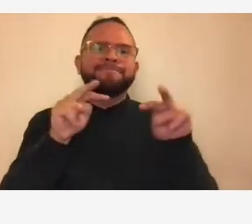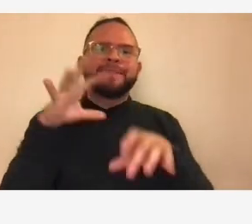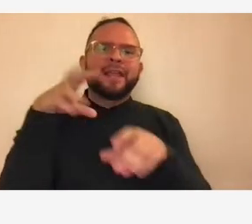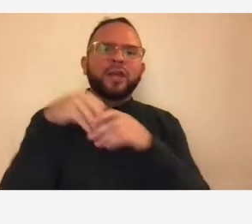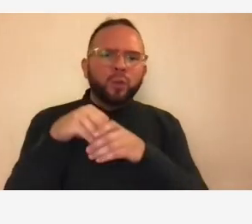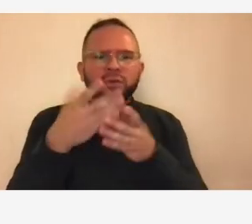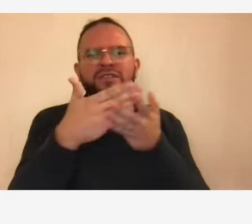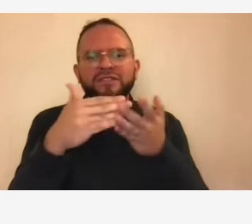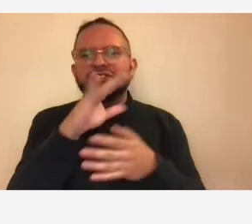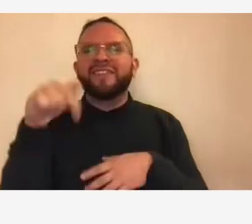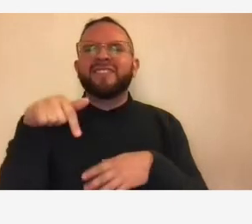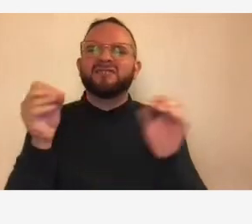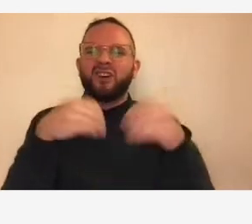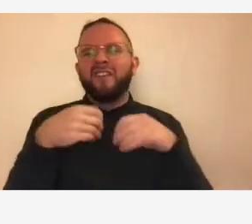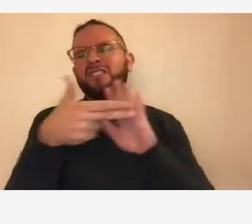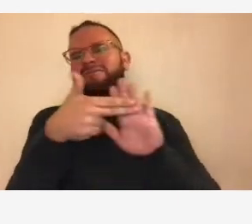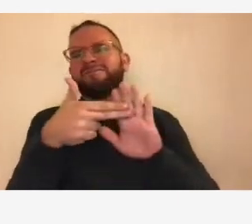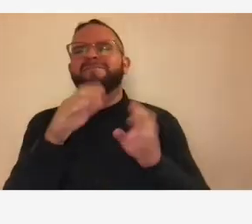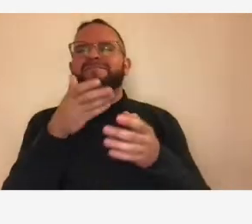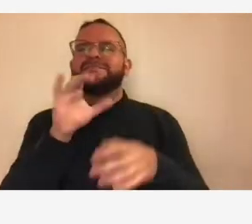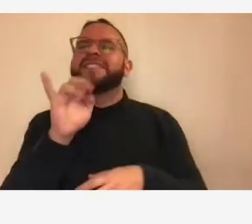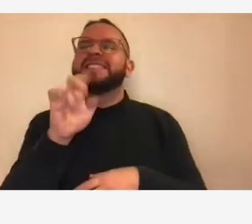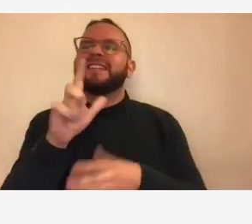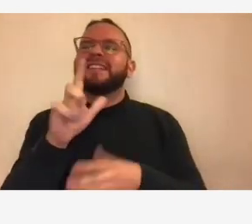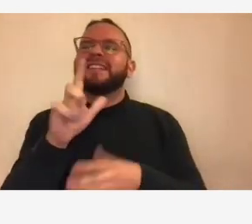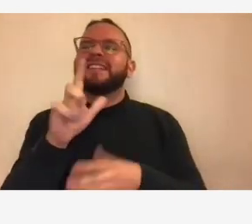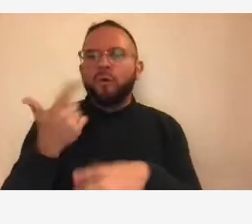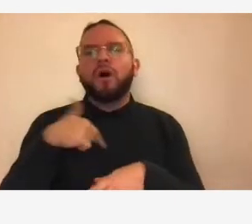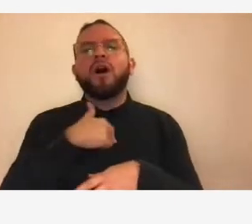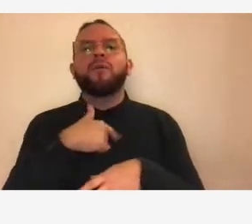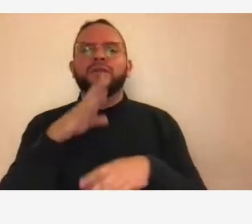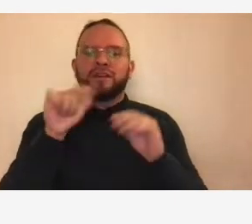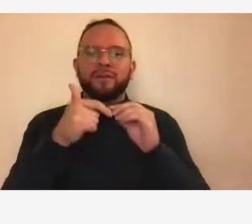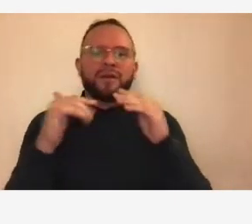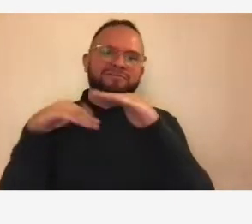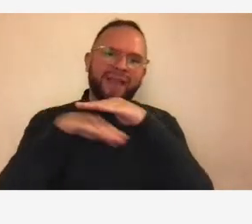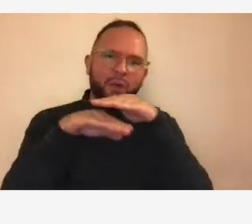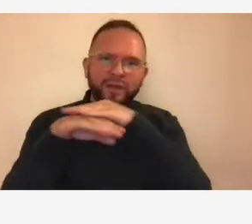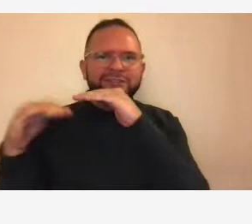civil rights where we ensure transportation equity happens across the agency i want to personally